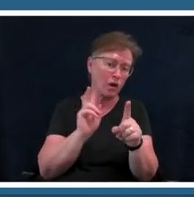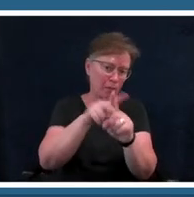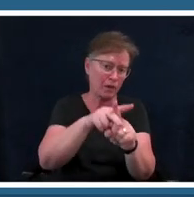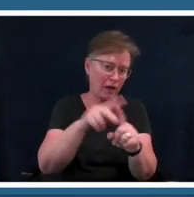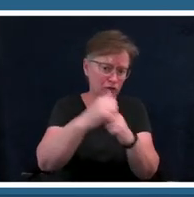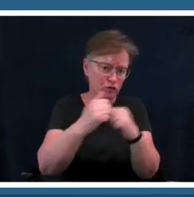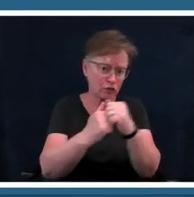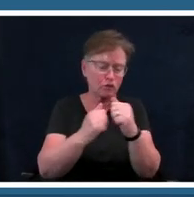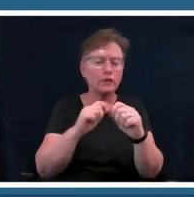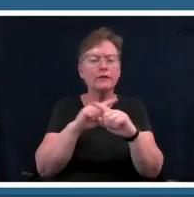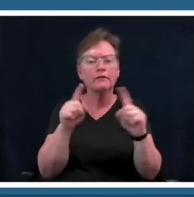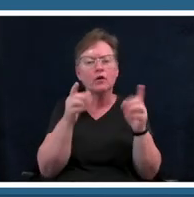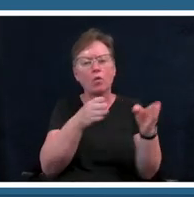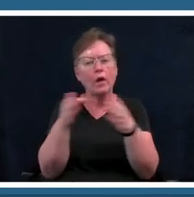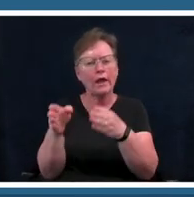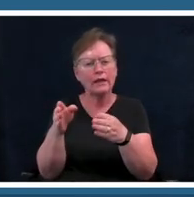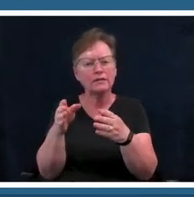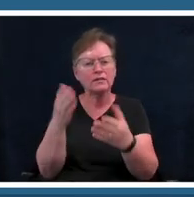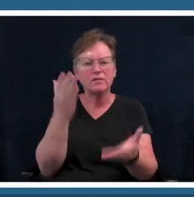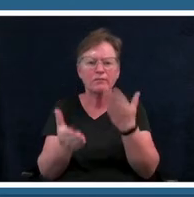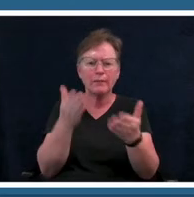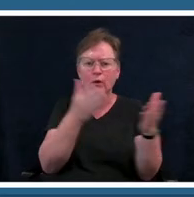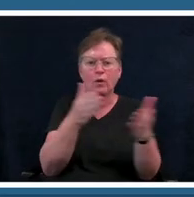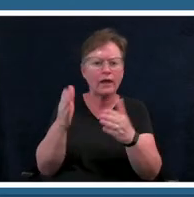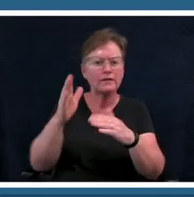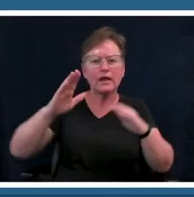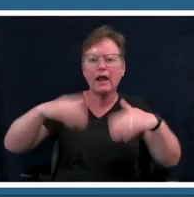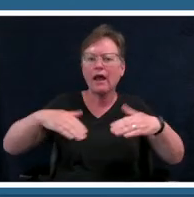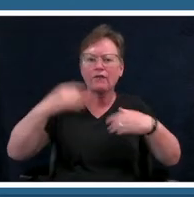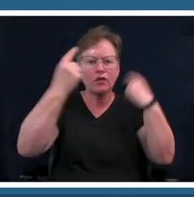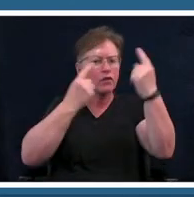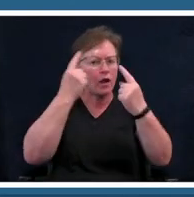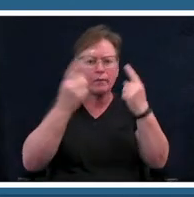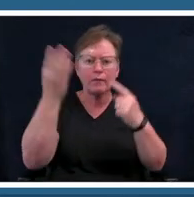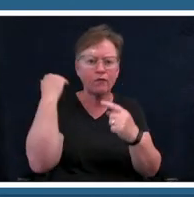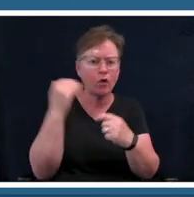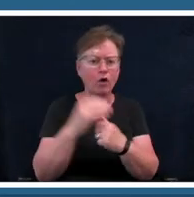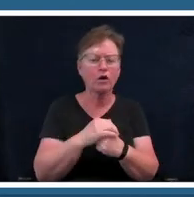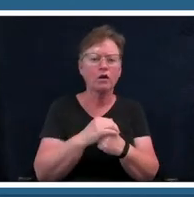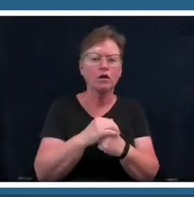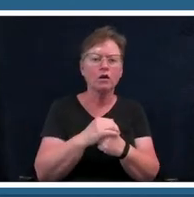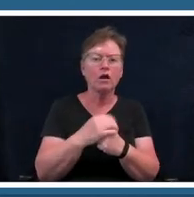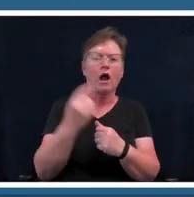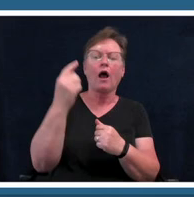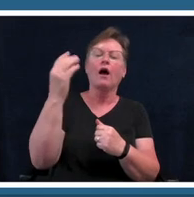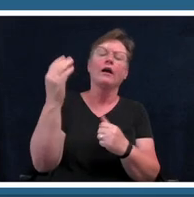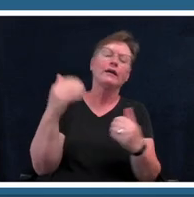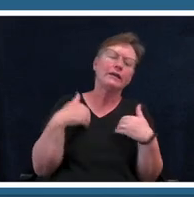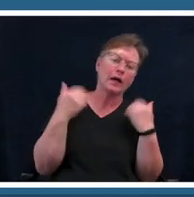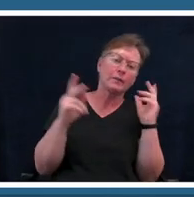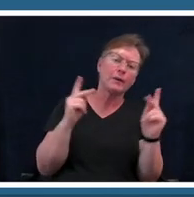necessarily been considered before i know young people love music